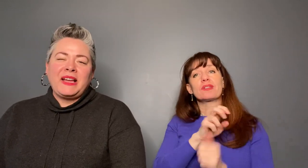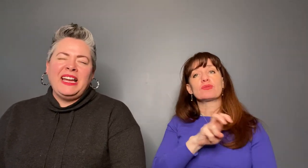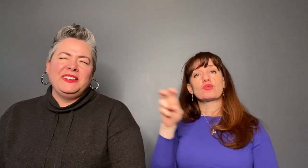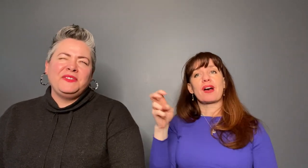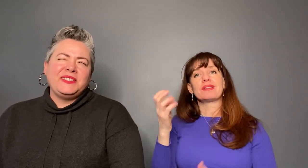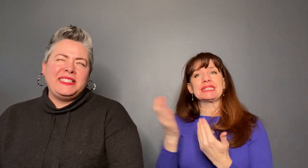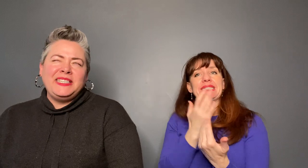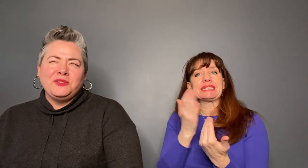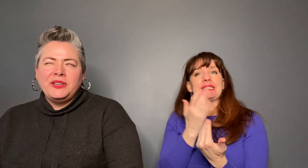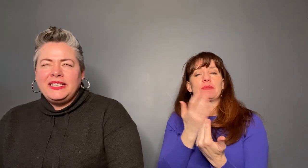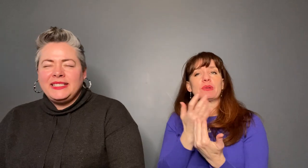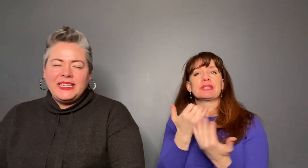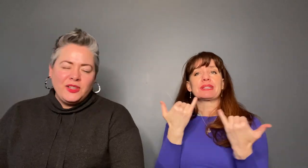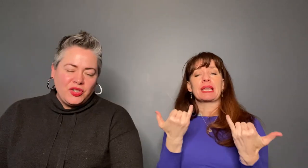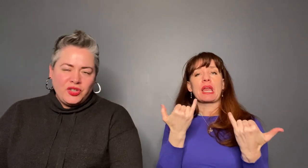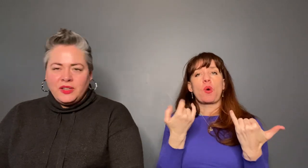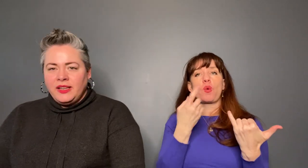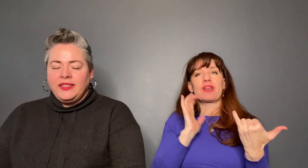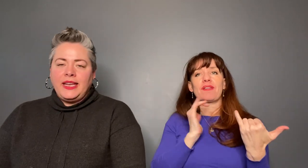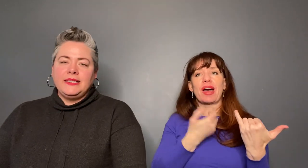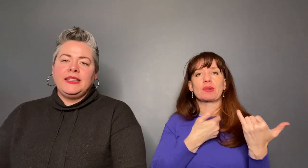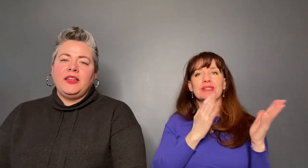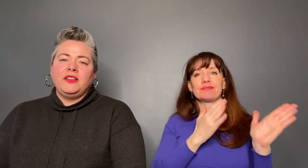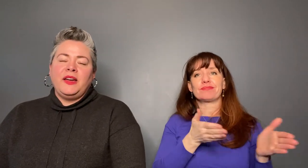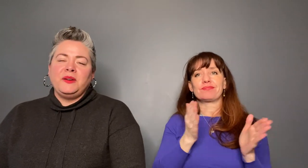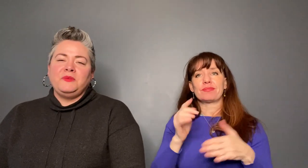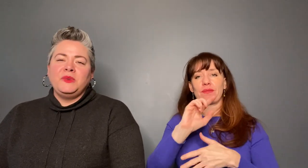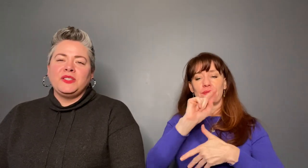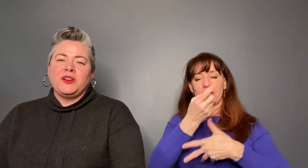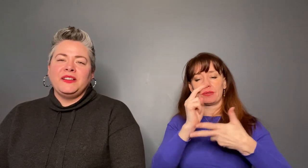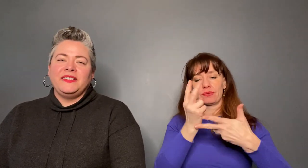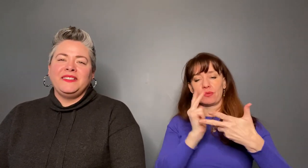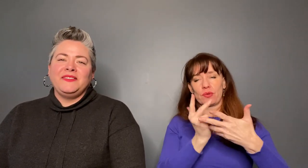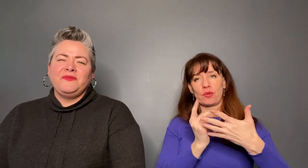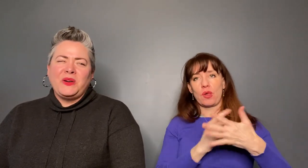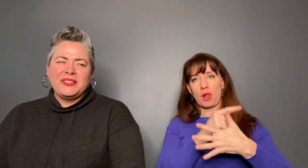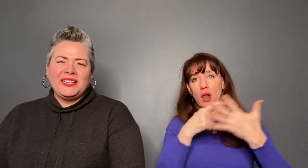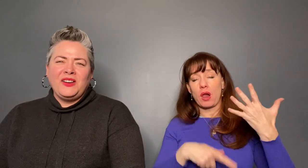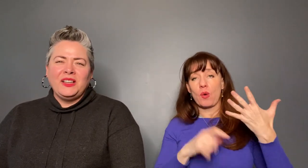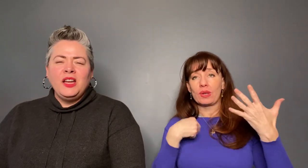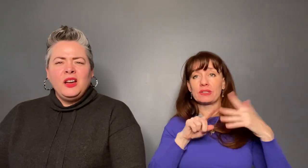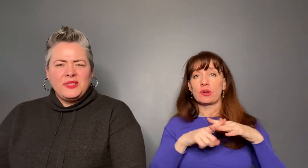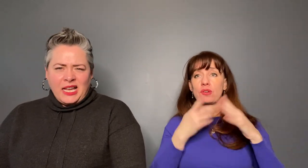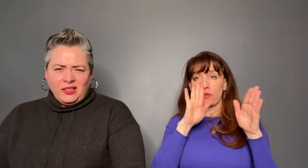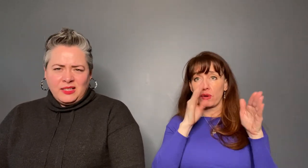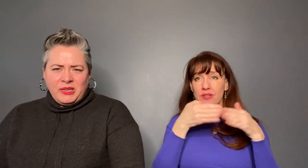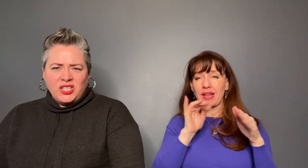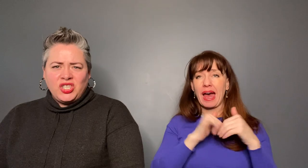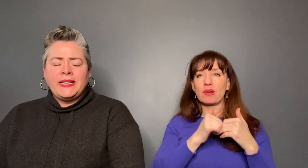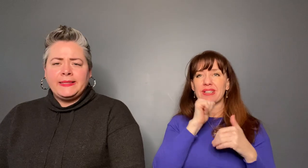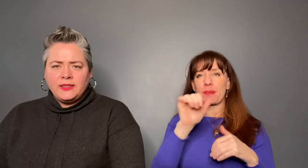kind of series that we started focusing on was how not to be a